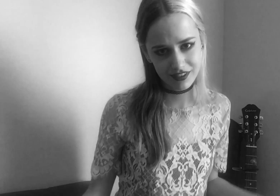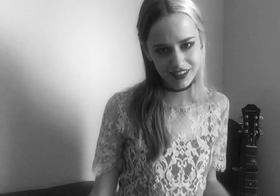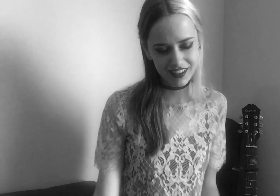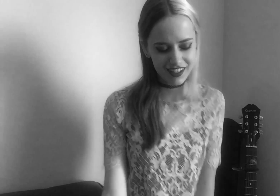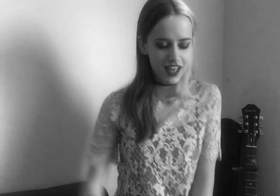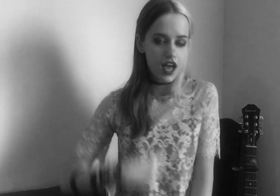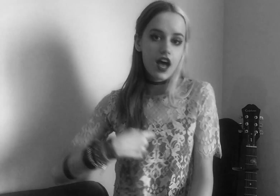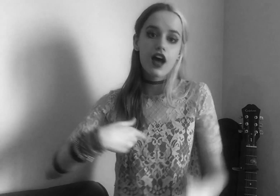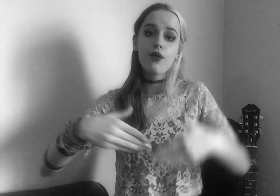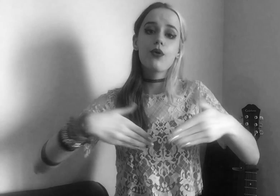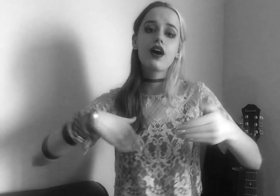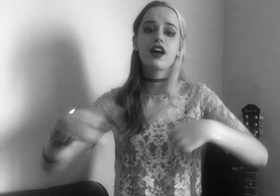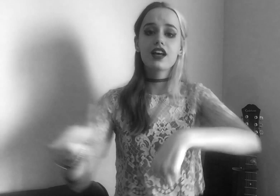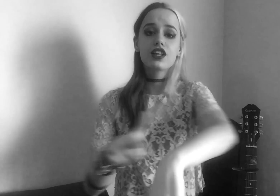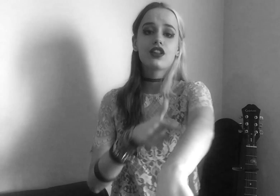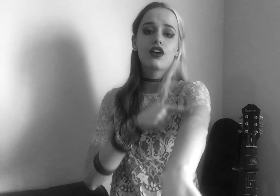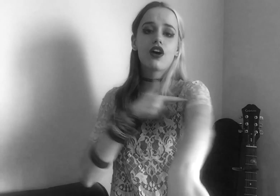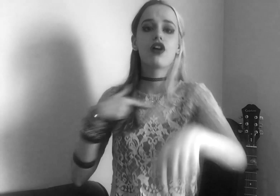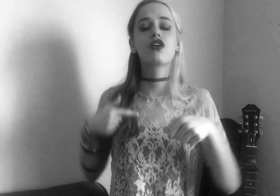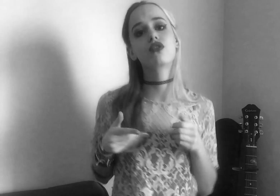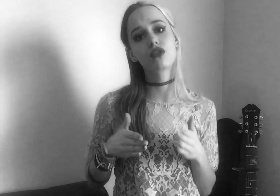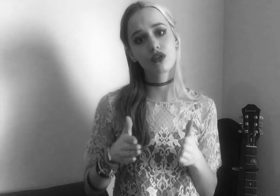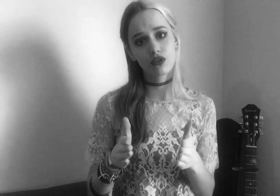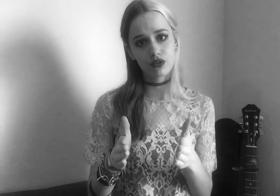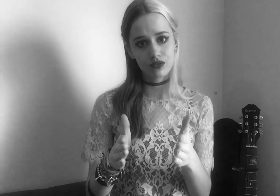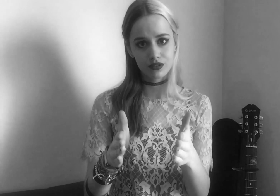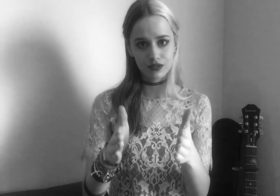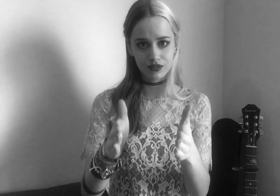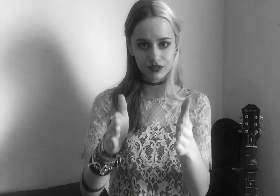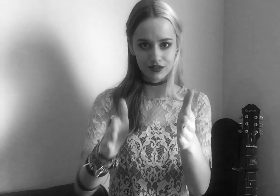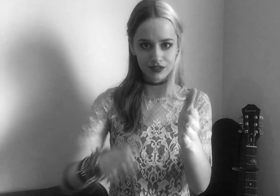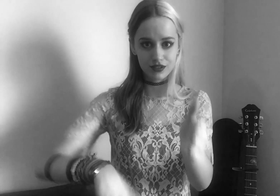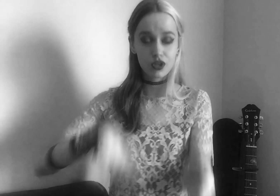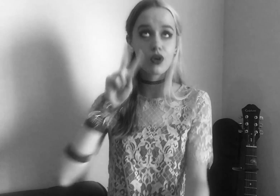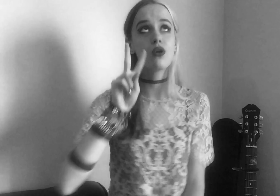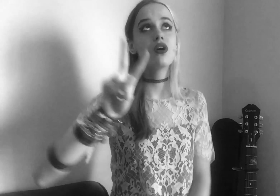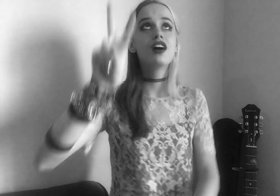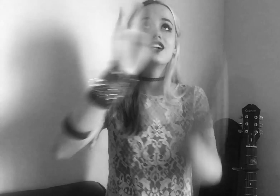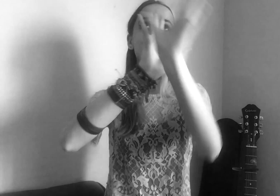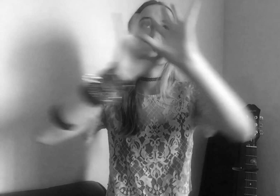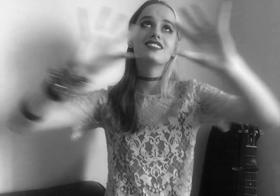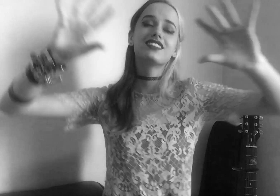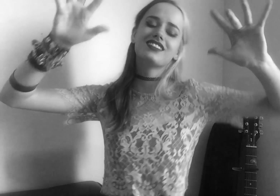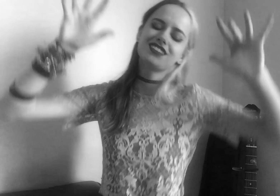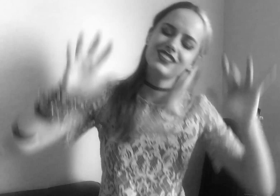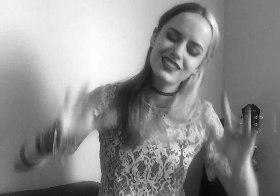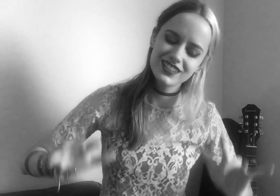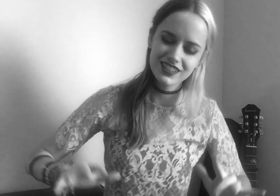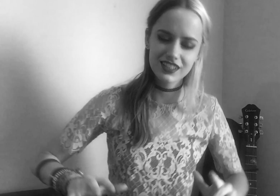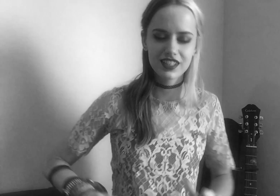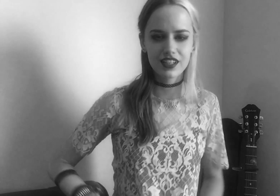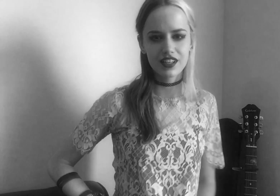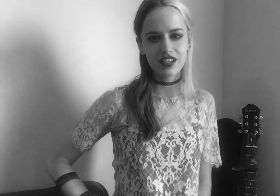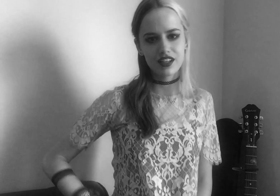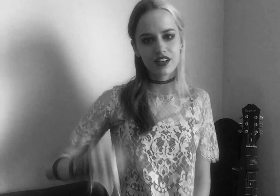I'm walking the long road, watching the sky fall.